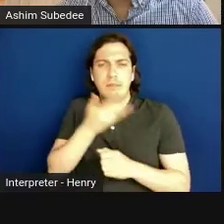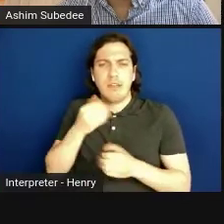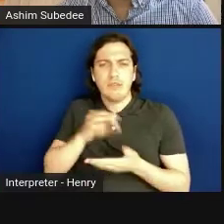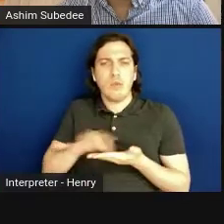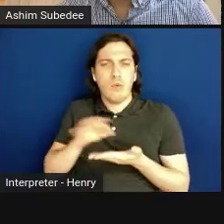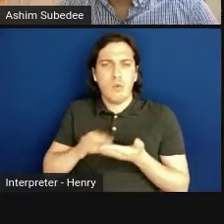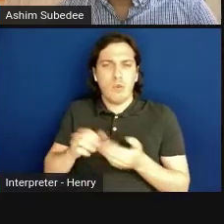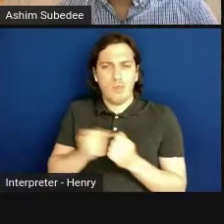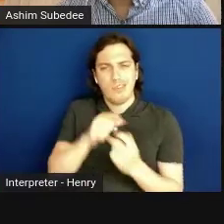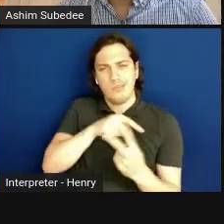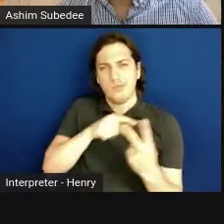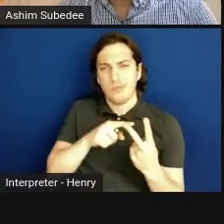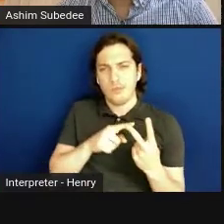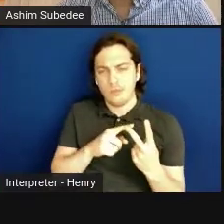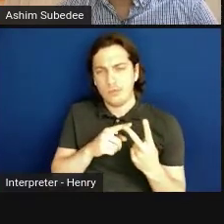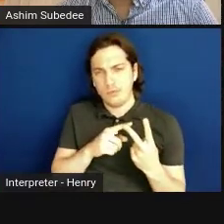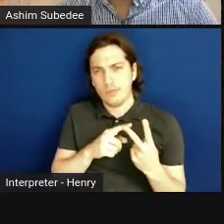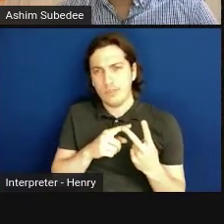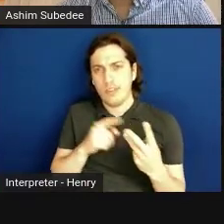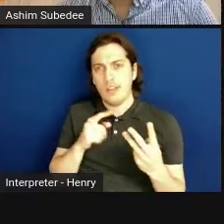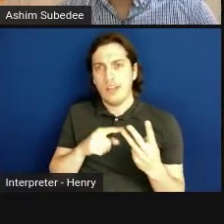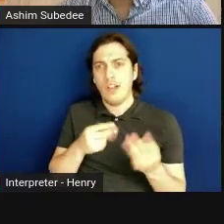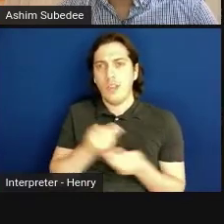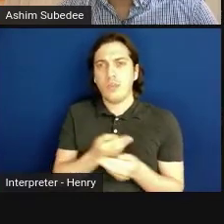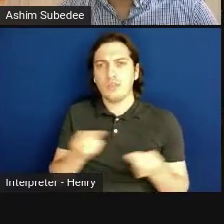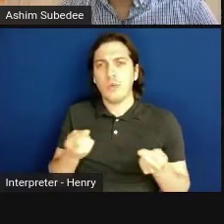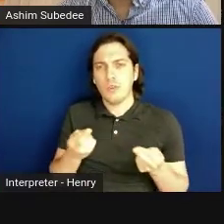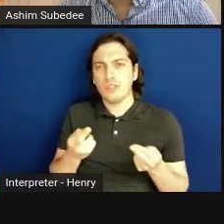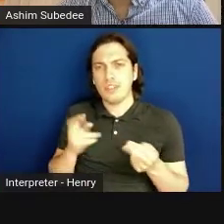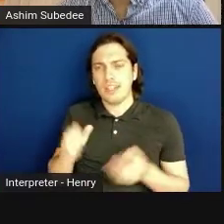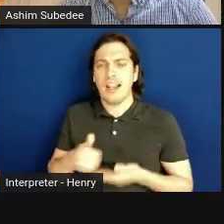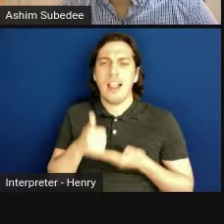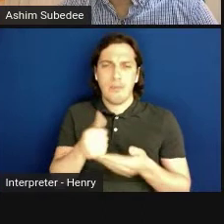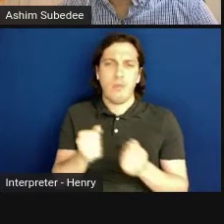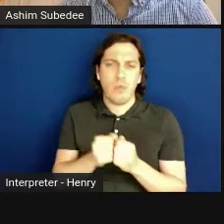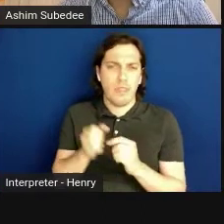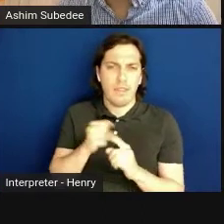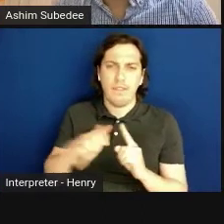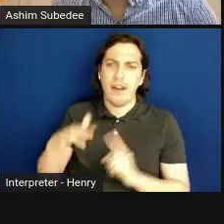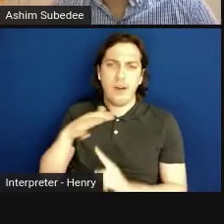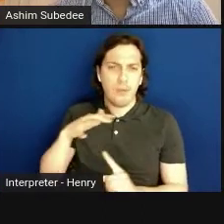and then the resources you can leverage will help you with the environment review criteria.